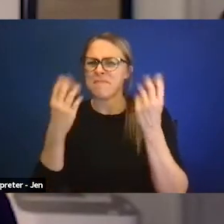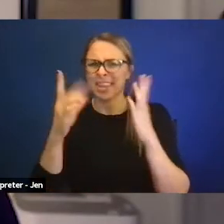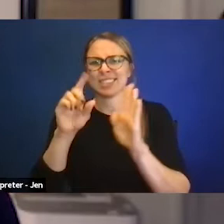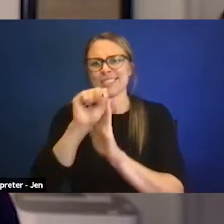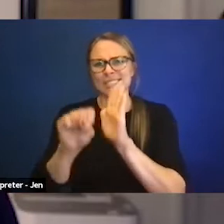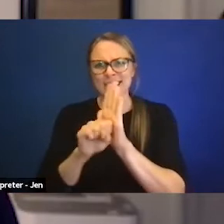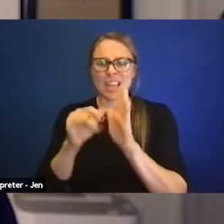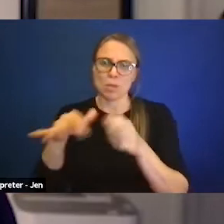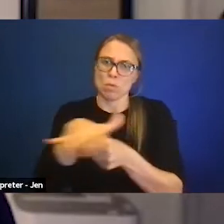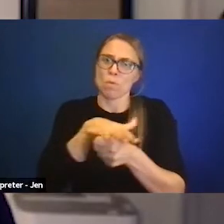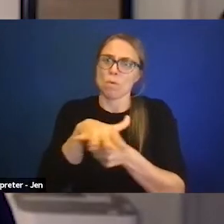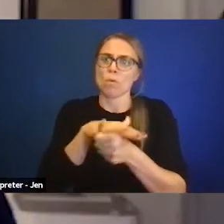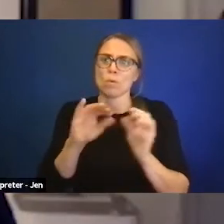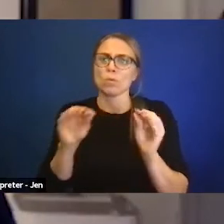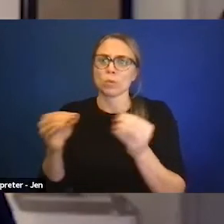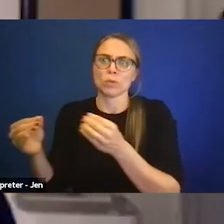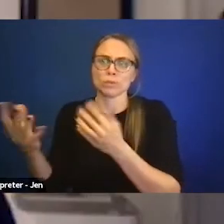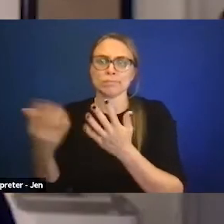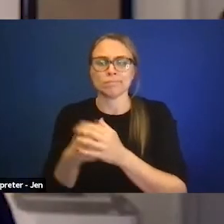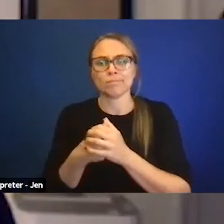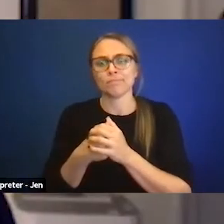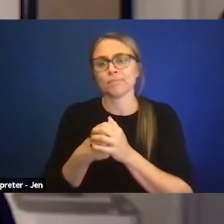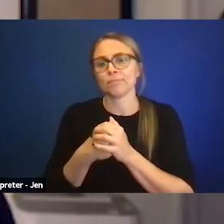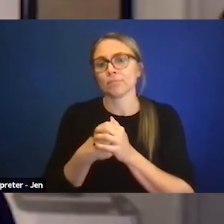So I think groups